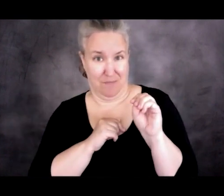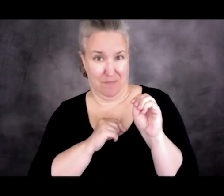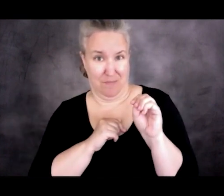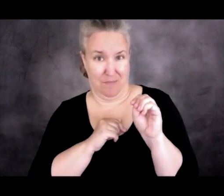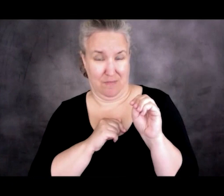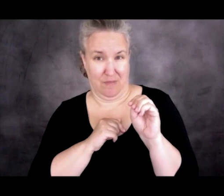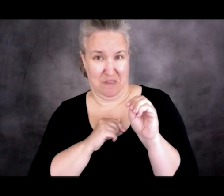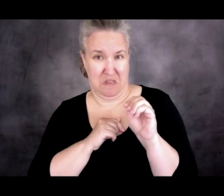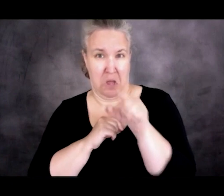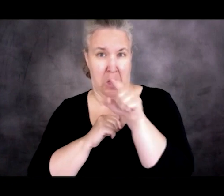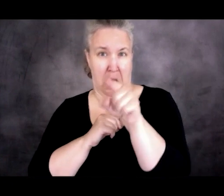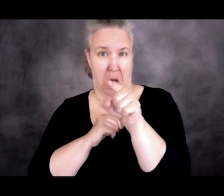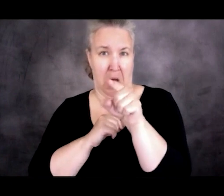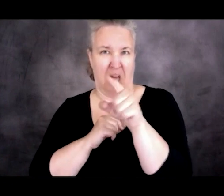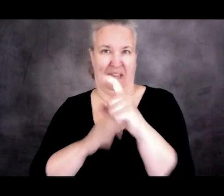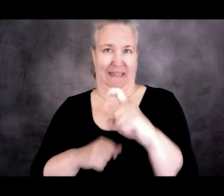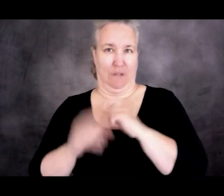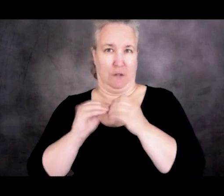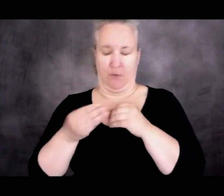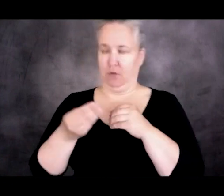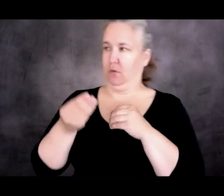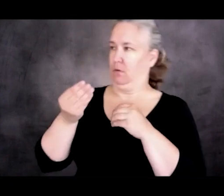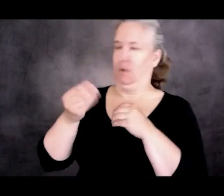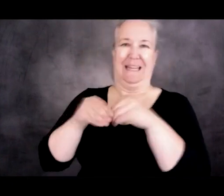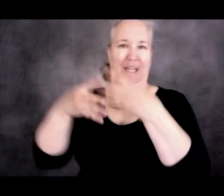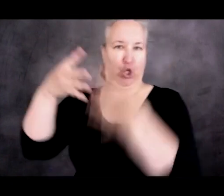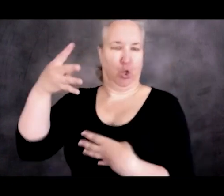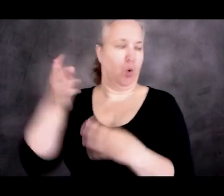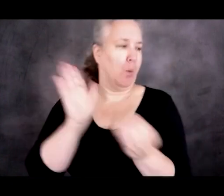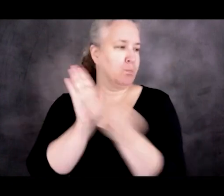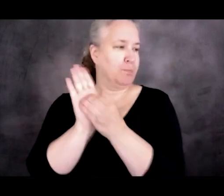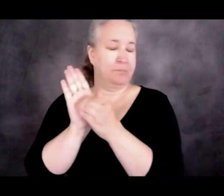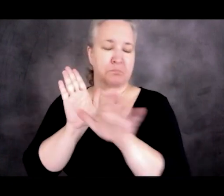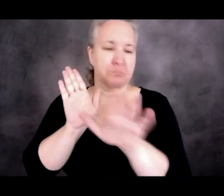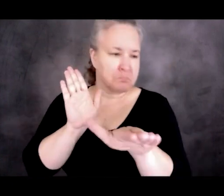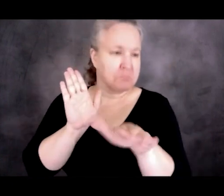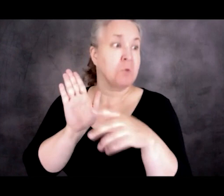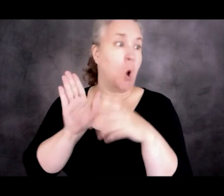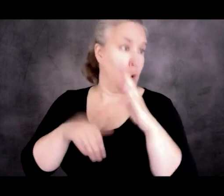You're in a queue, so you're given a number. And you're basically told come back when we call your number,